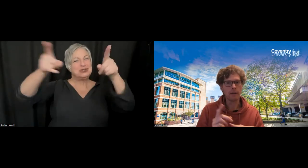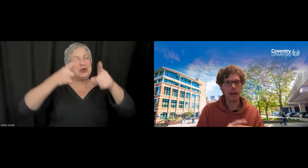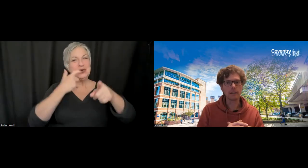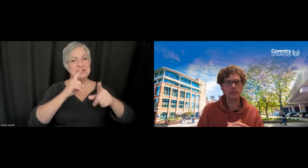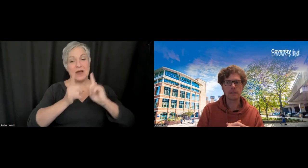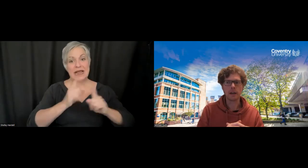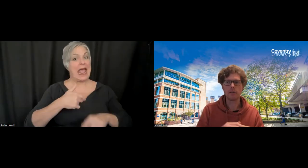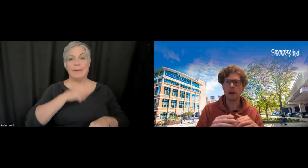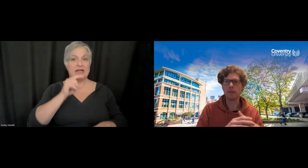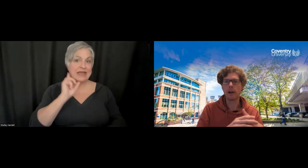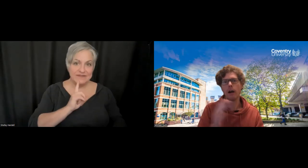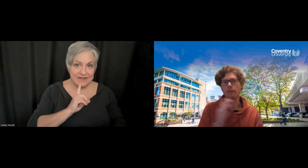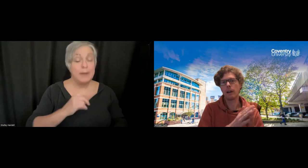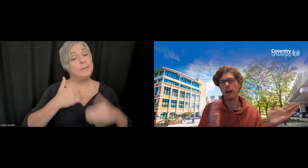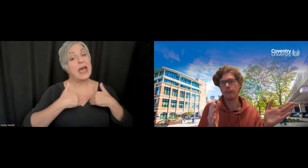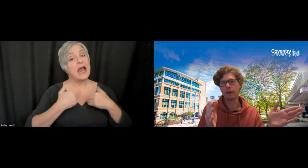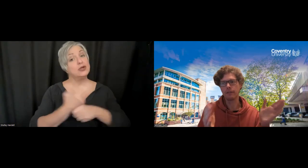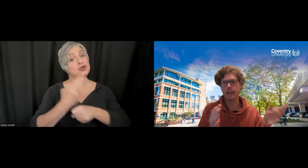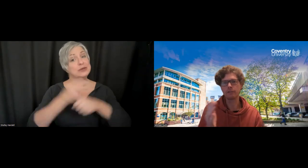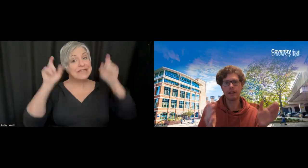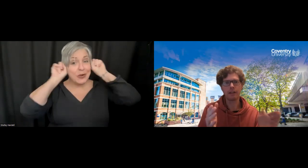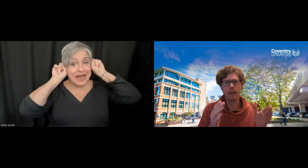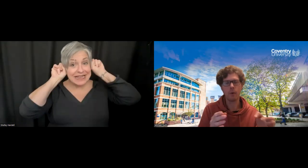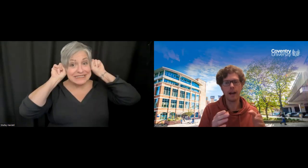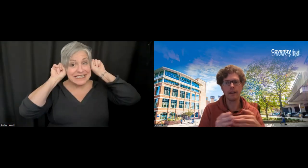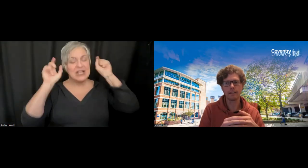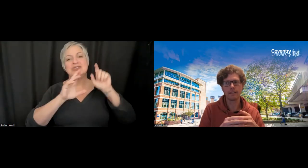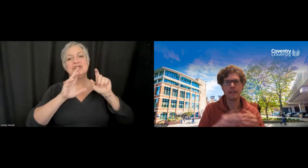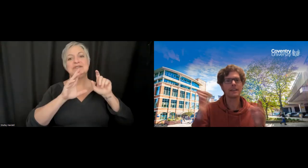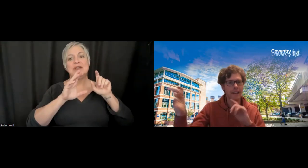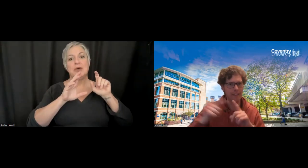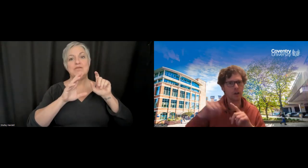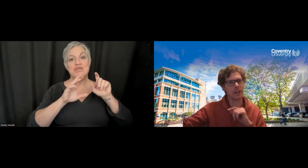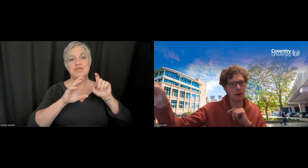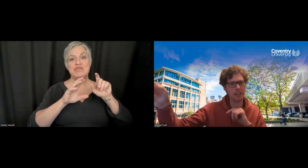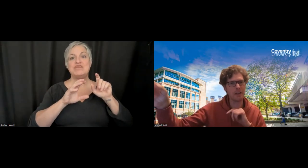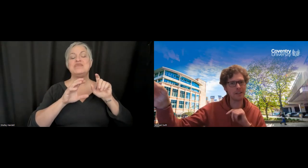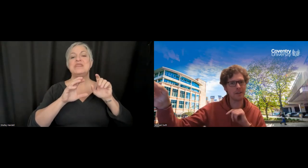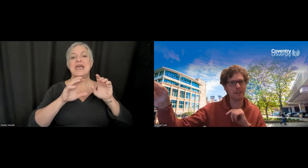aids, so over life I have gotten that cocktail party thing where